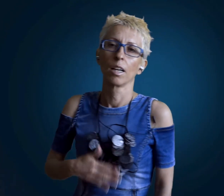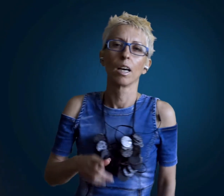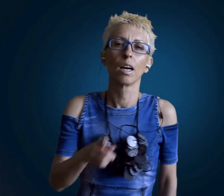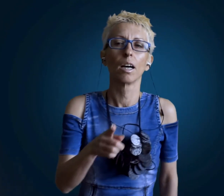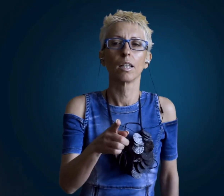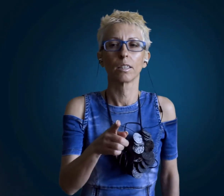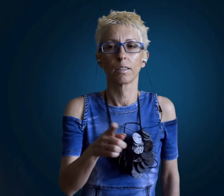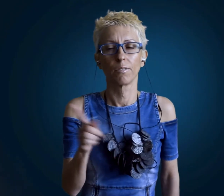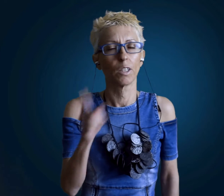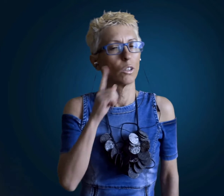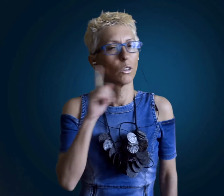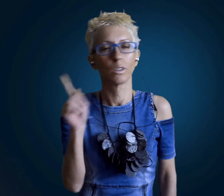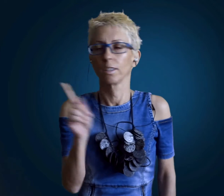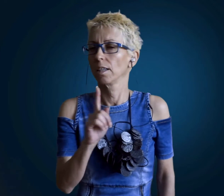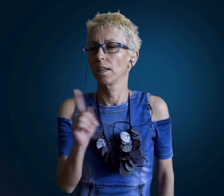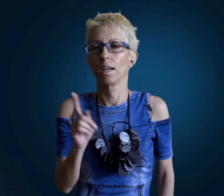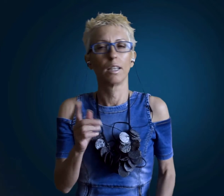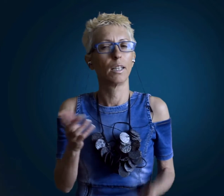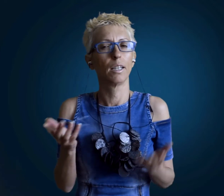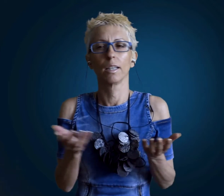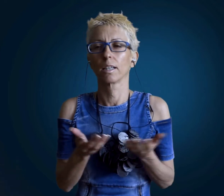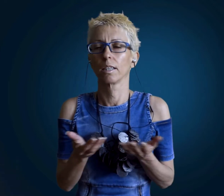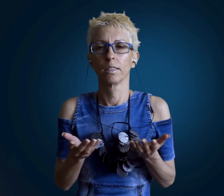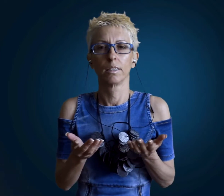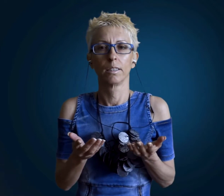I want to you and don't know how